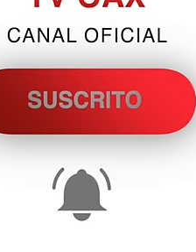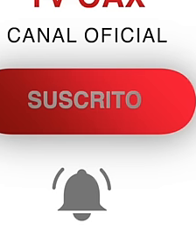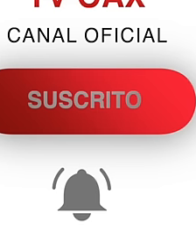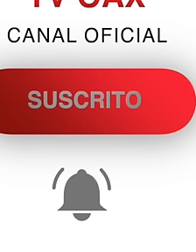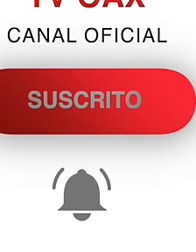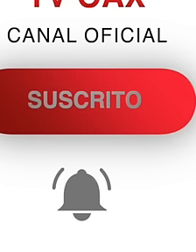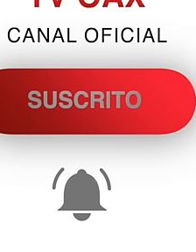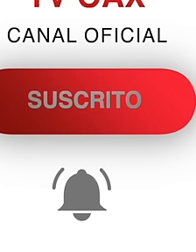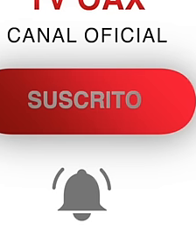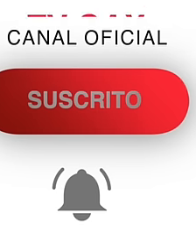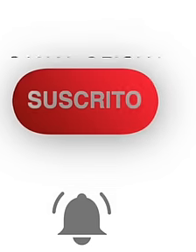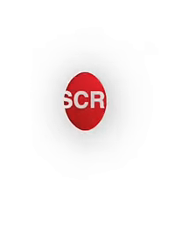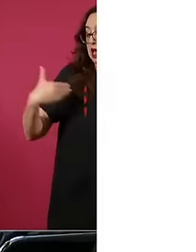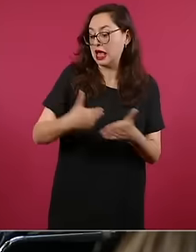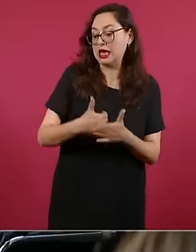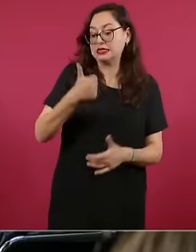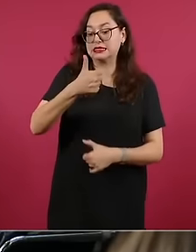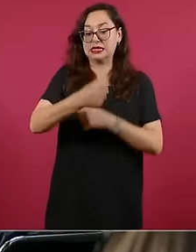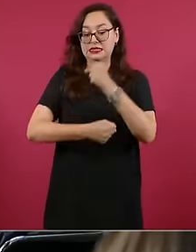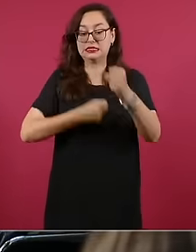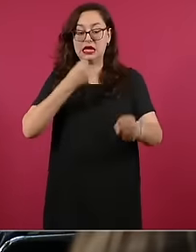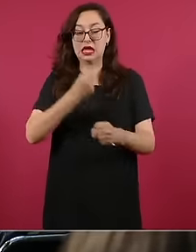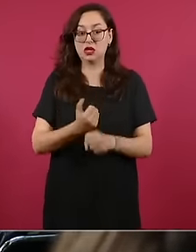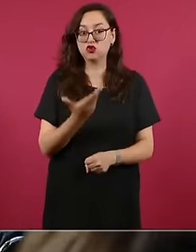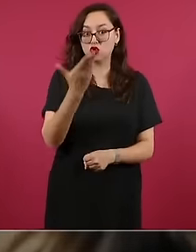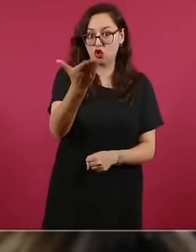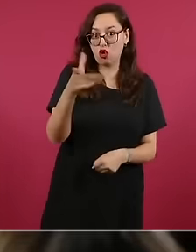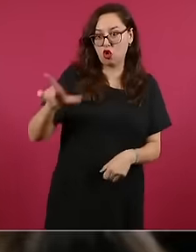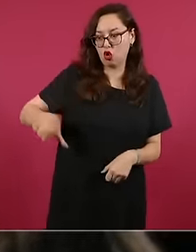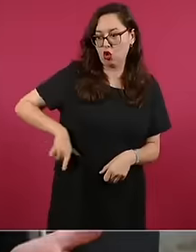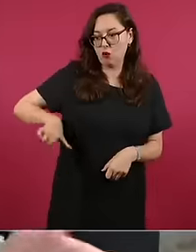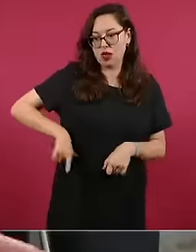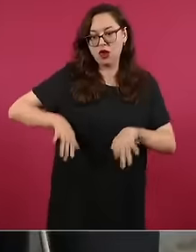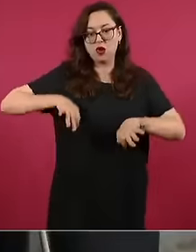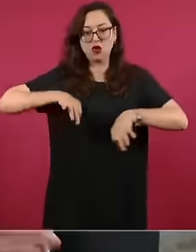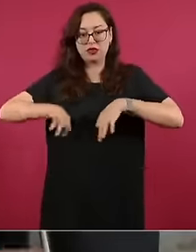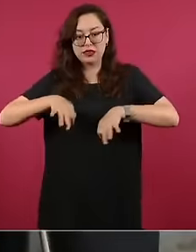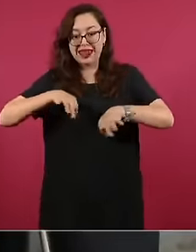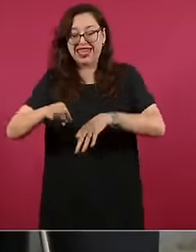the best decisions or three of the best decisions that during this period